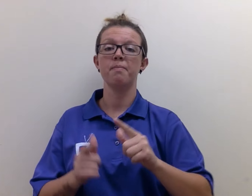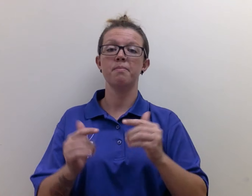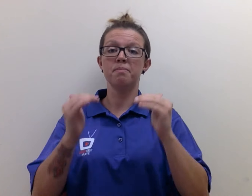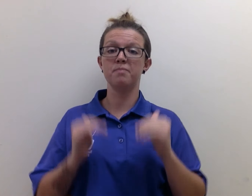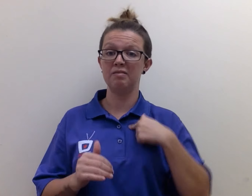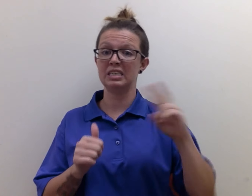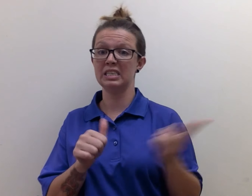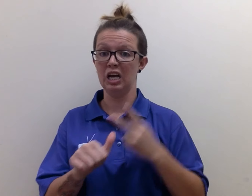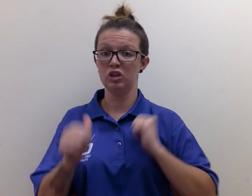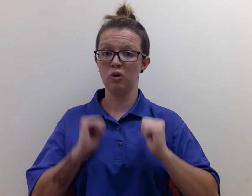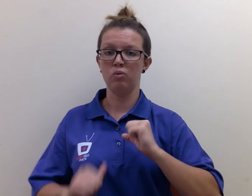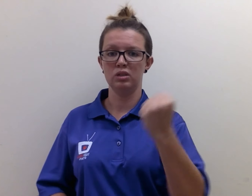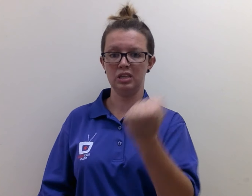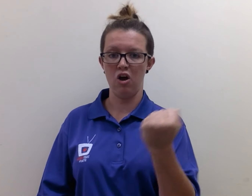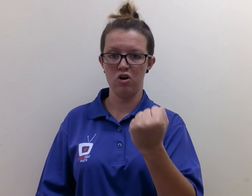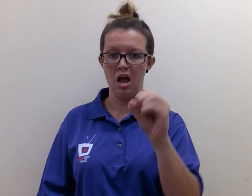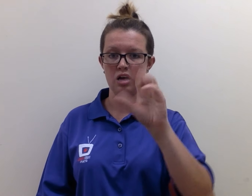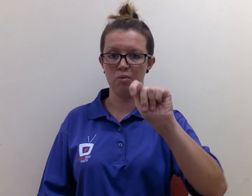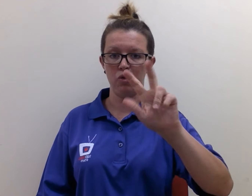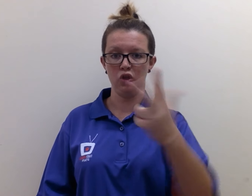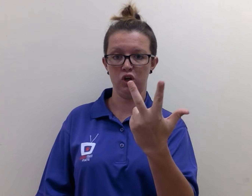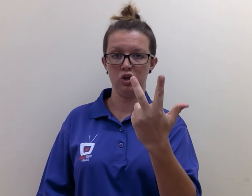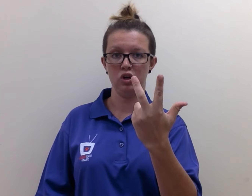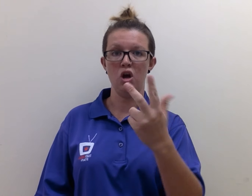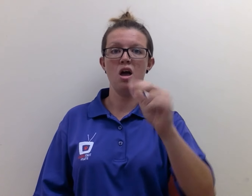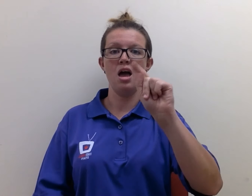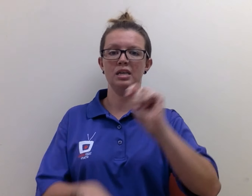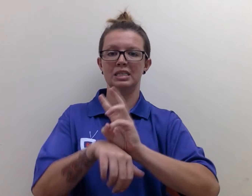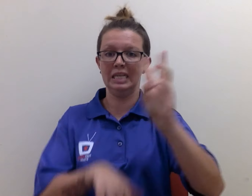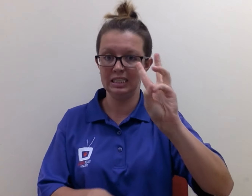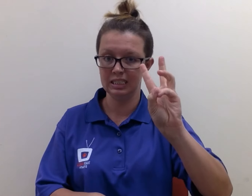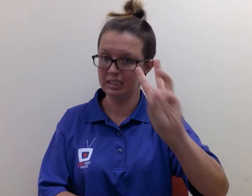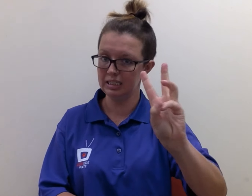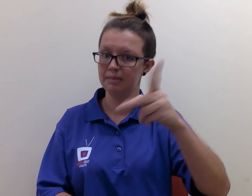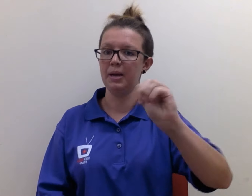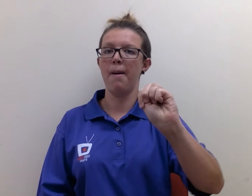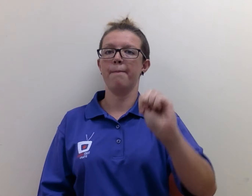The second show is on Saturday, October 3rd, at 6:00PM.